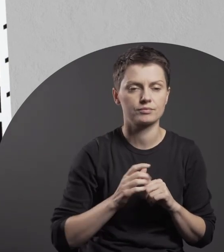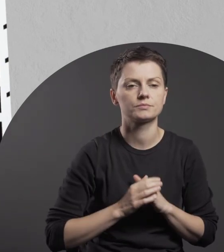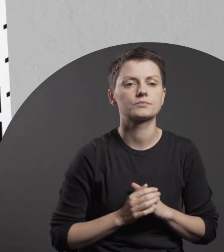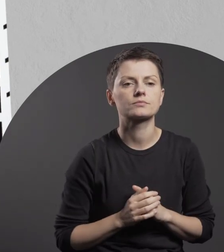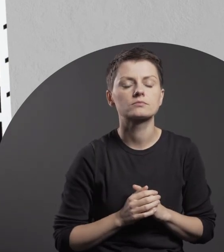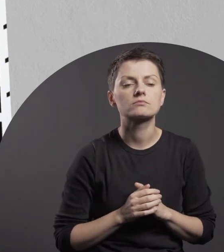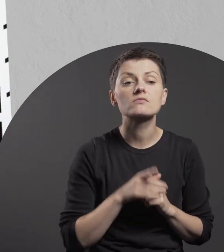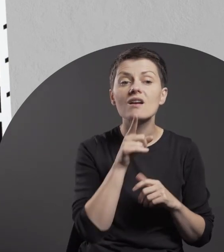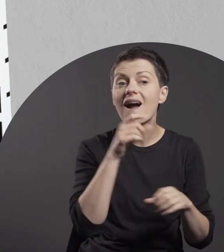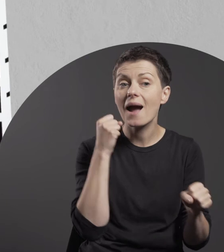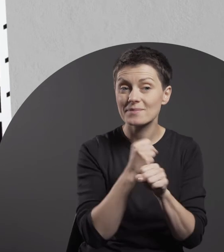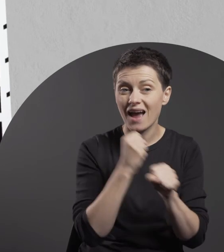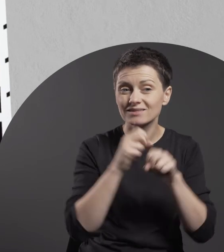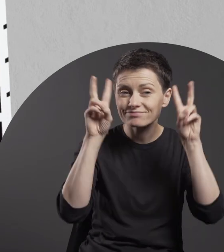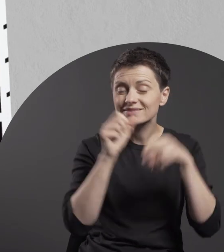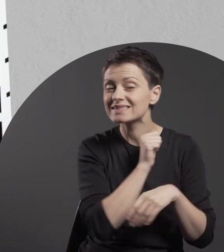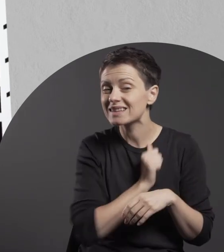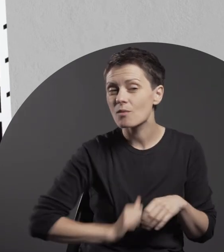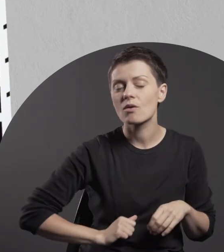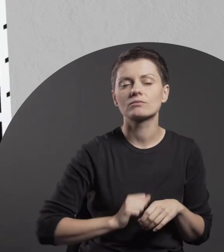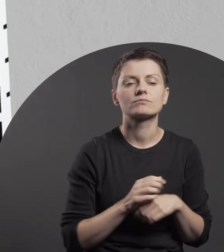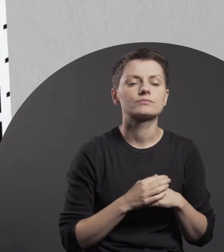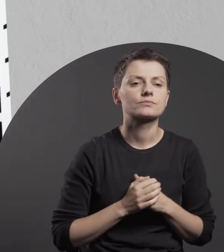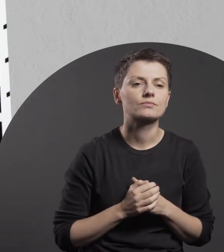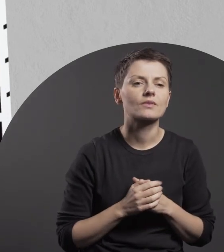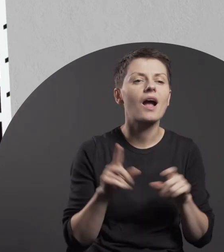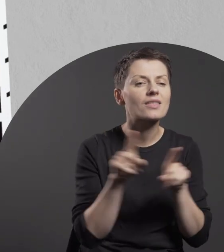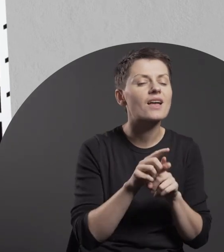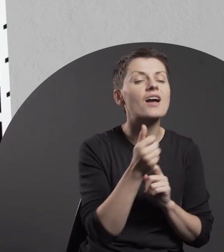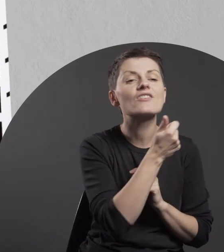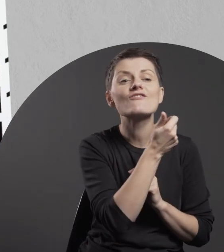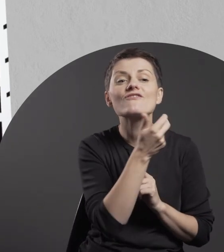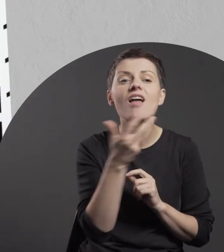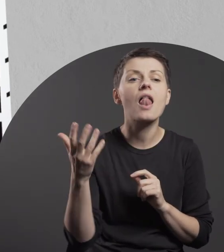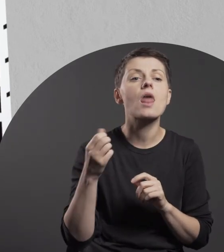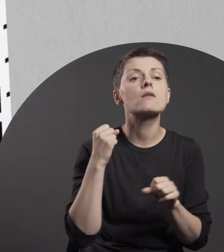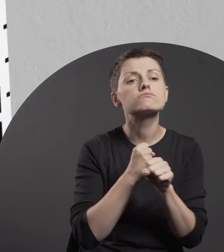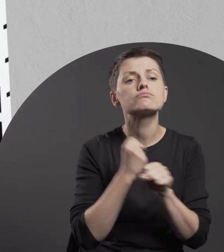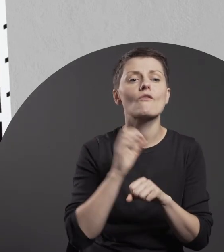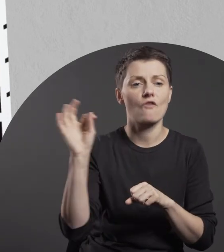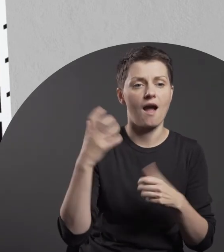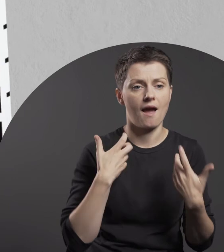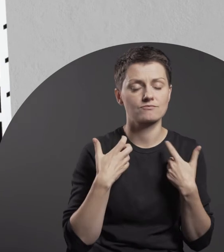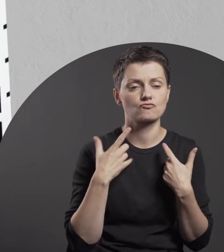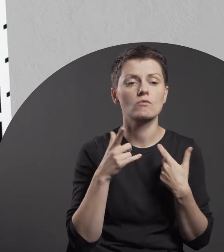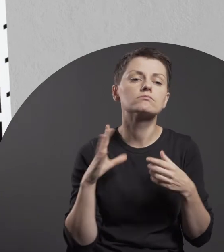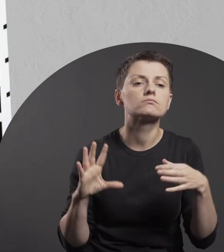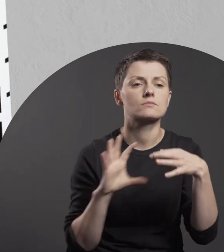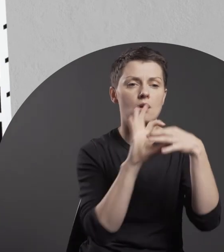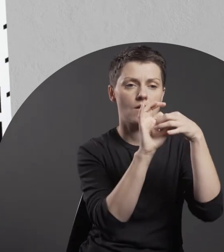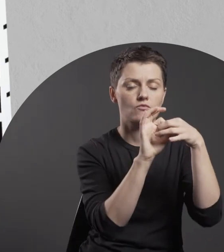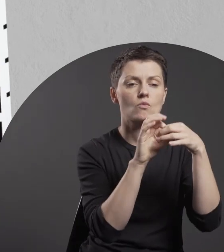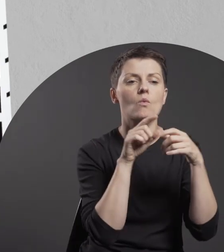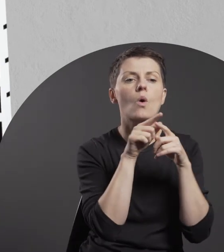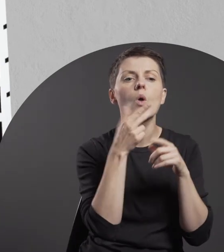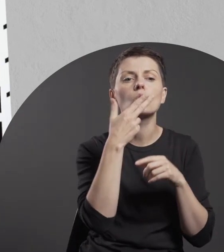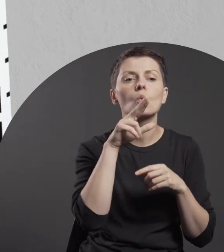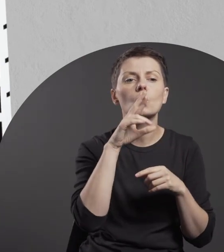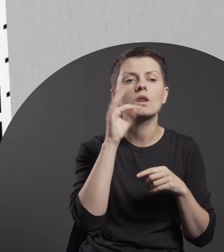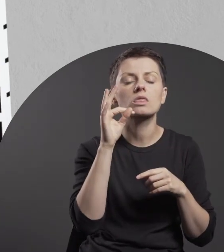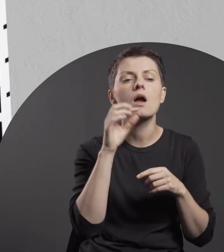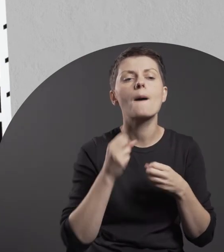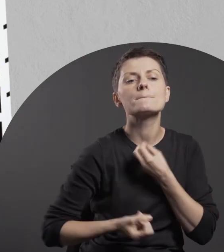“Loneliness”, like many of the artist’s works, alludes to the genre of concrete poetry,